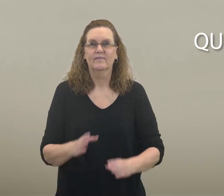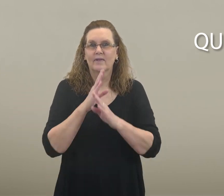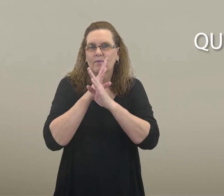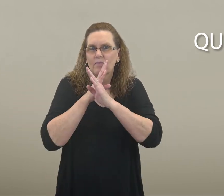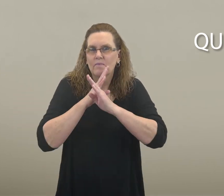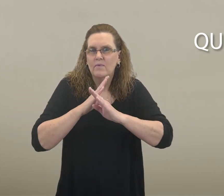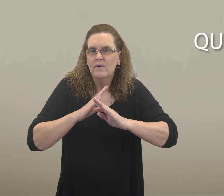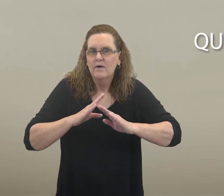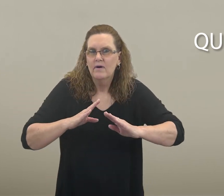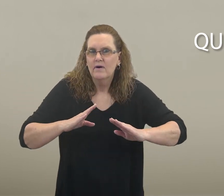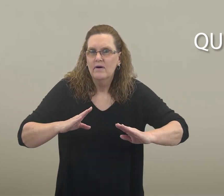quiet